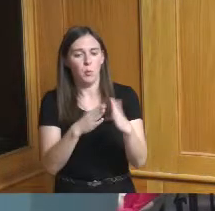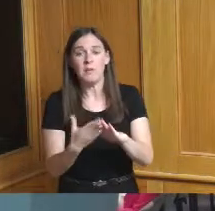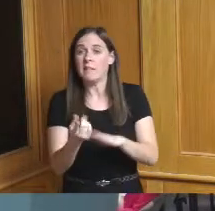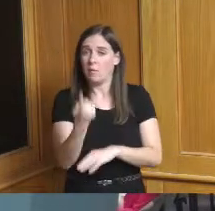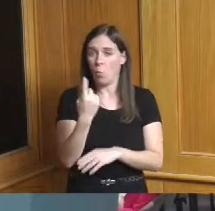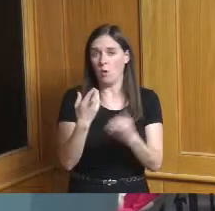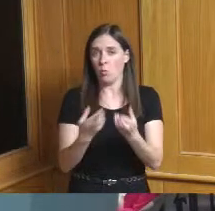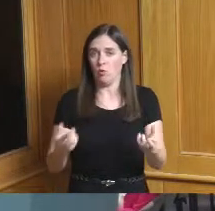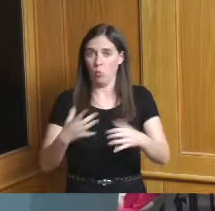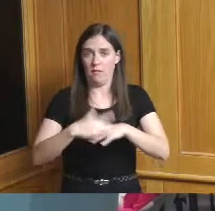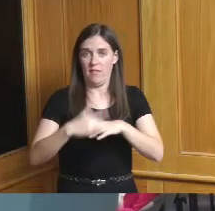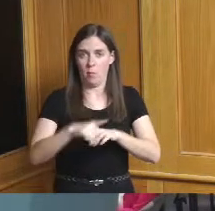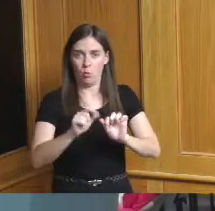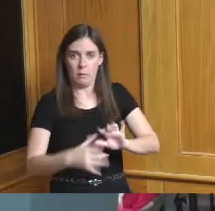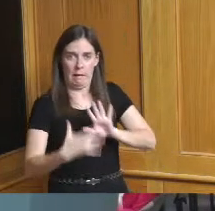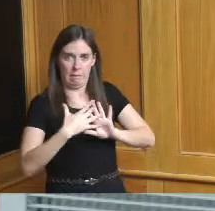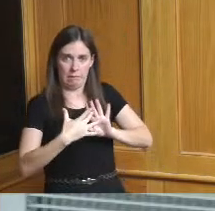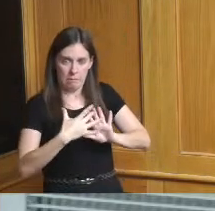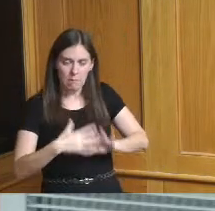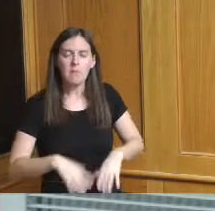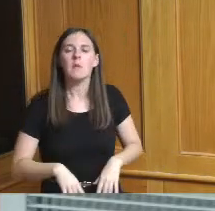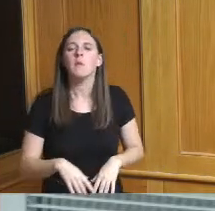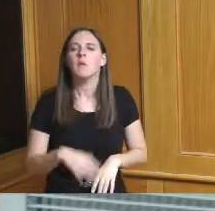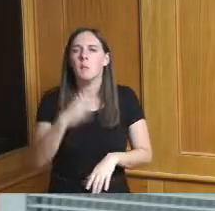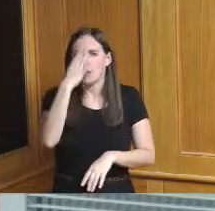I mentioned to you earlier about the community improvement corporation it's another organization